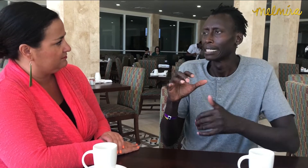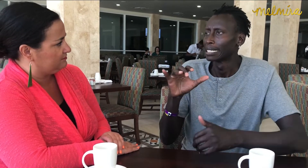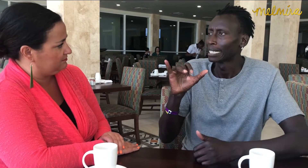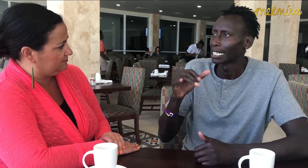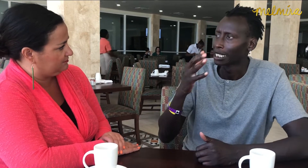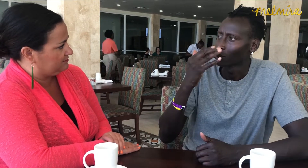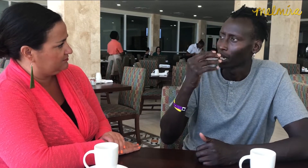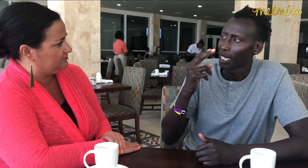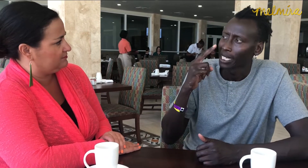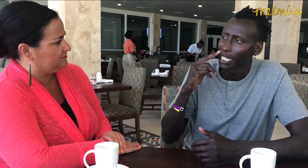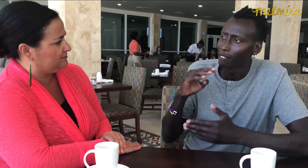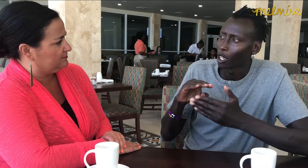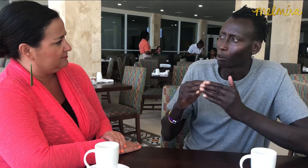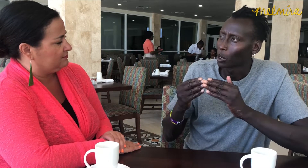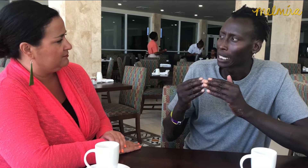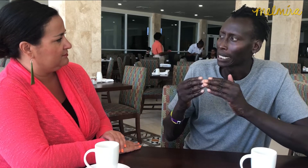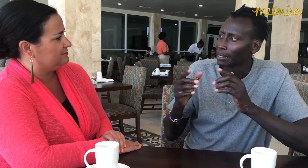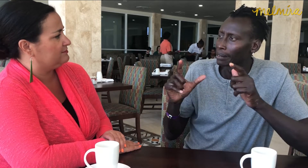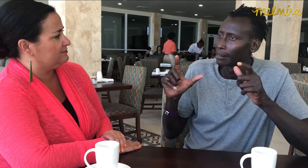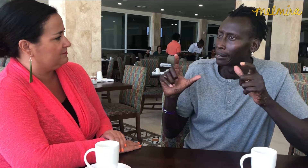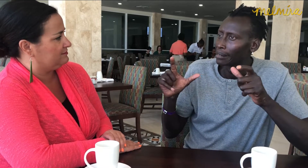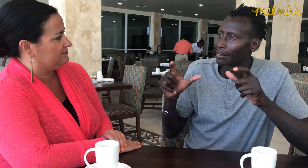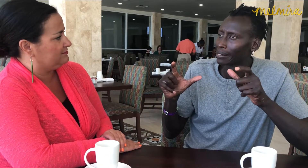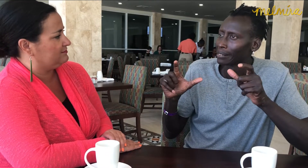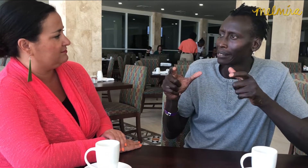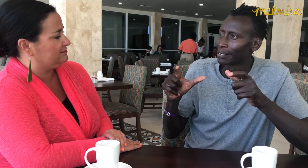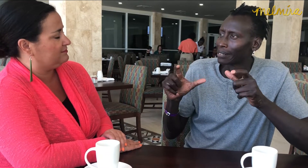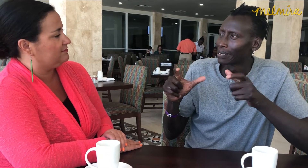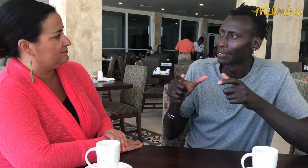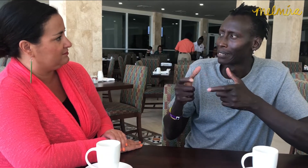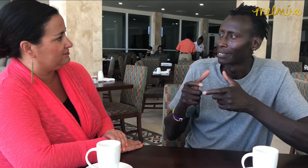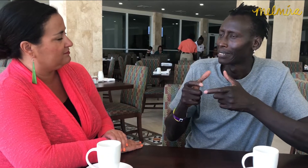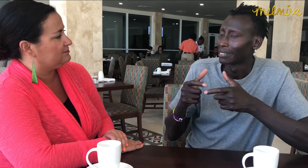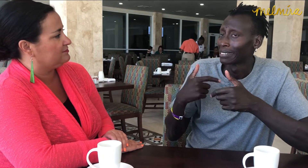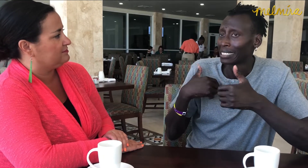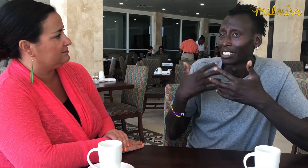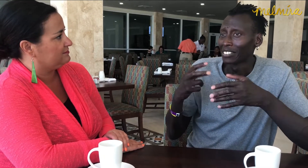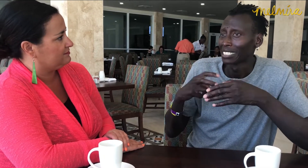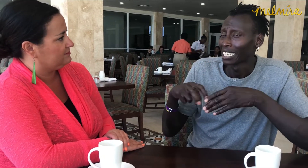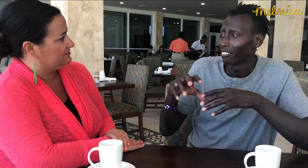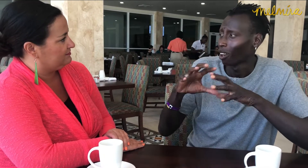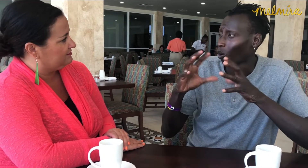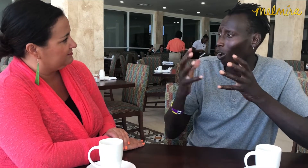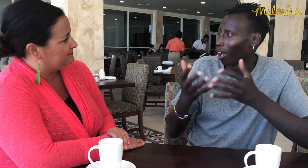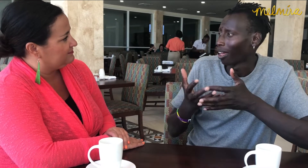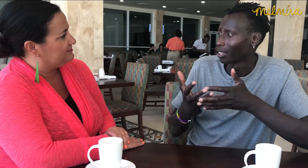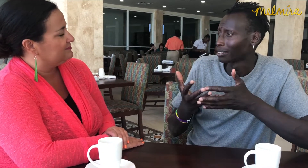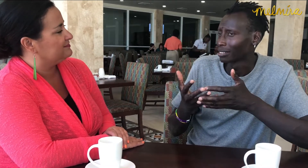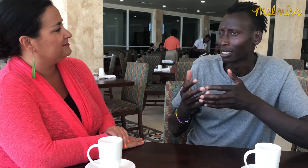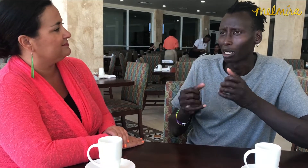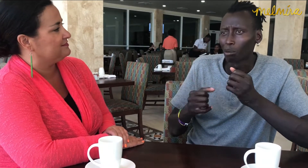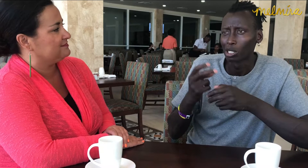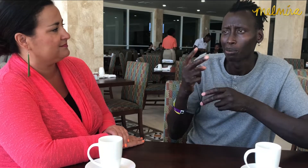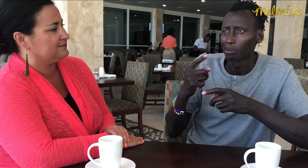Because the deaf community is dwindling down in size. I've traveled around the world.